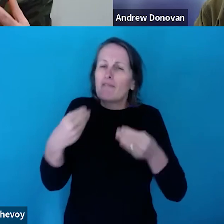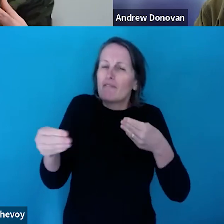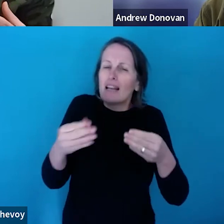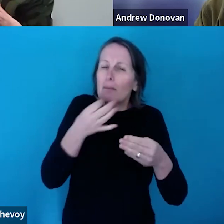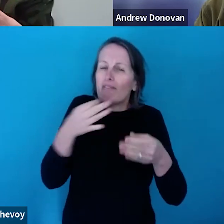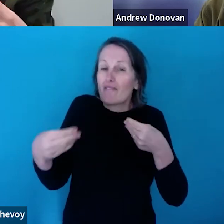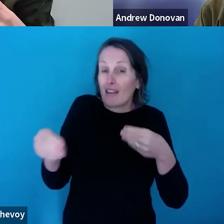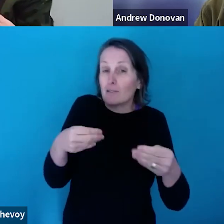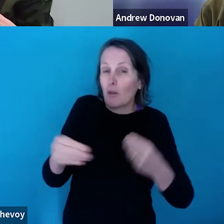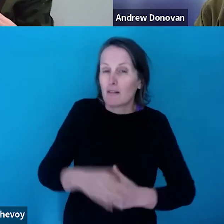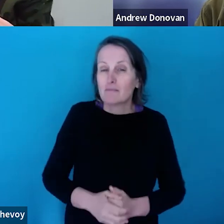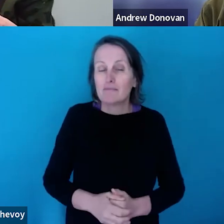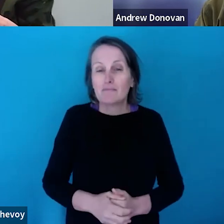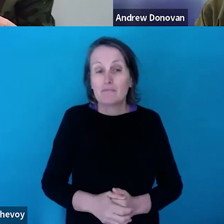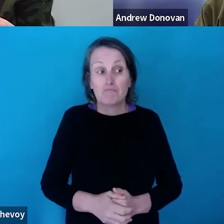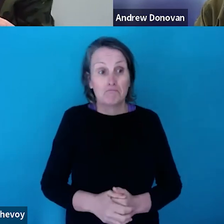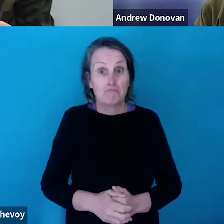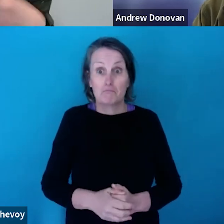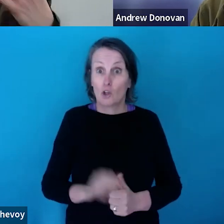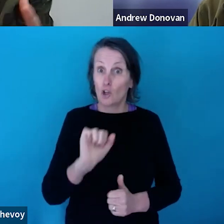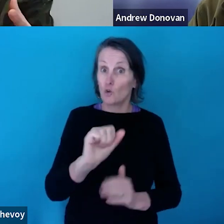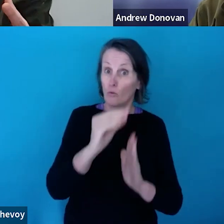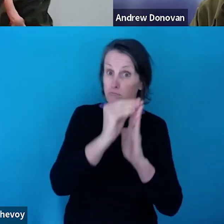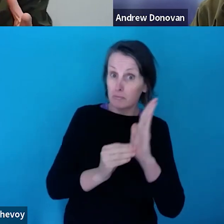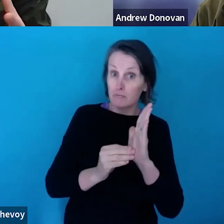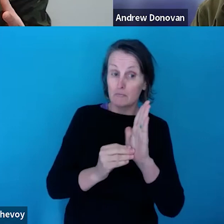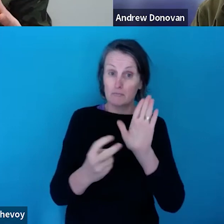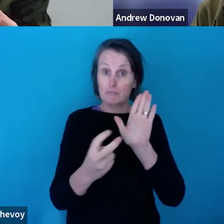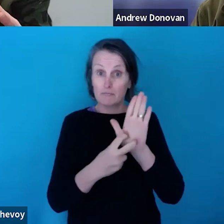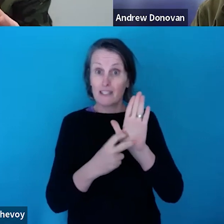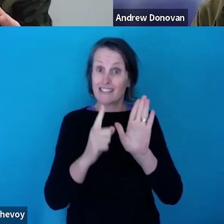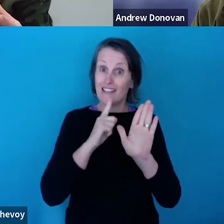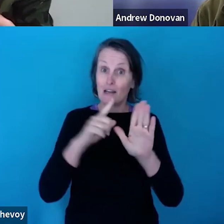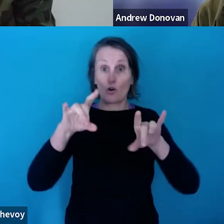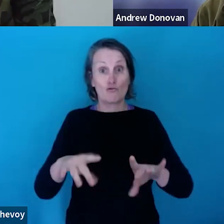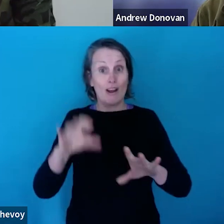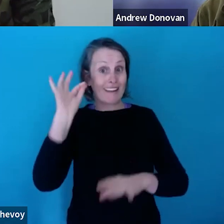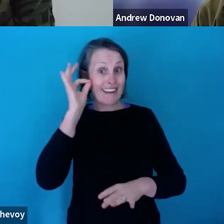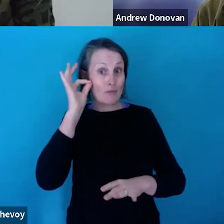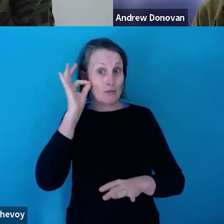propose a project that has the Australia Council as a key funder for